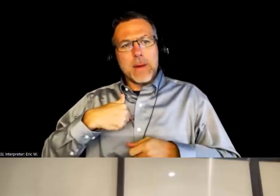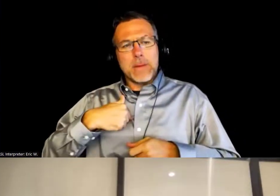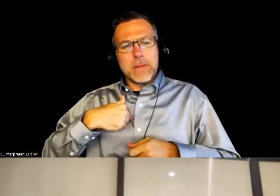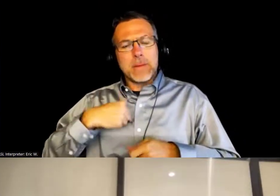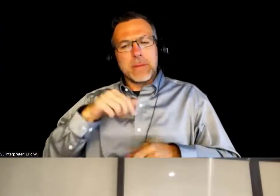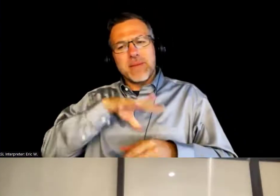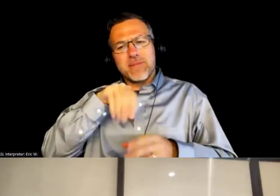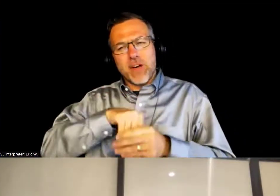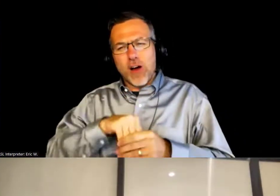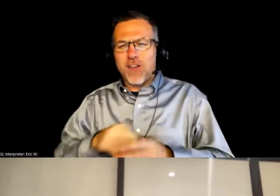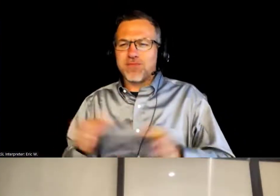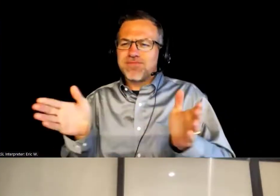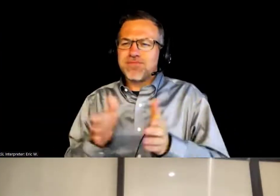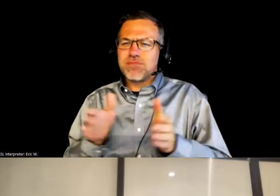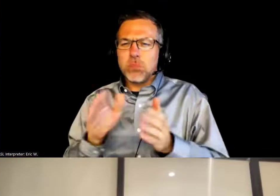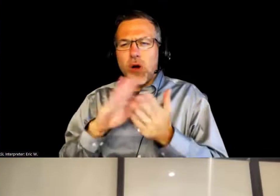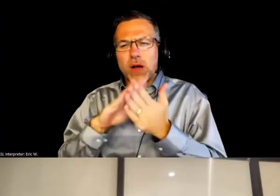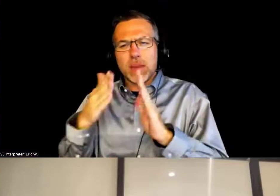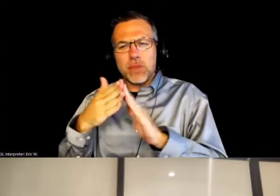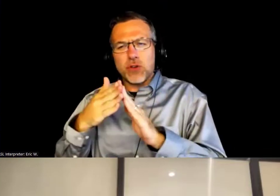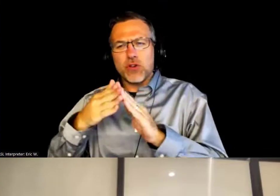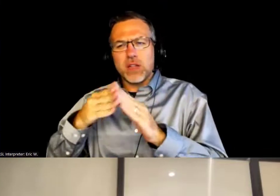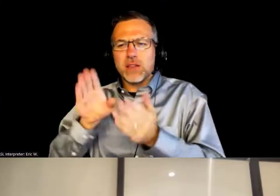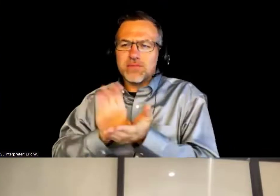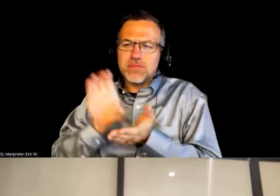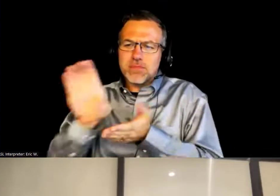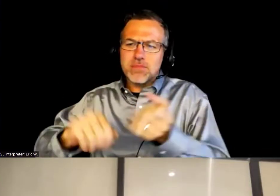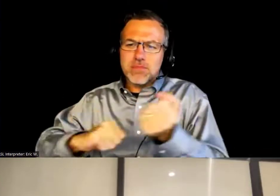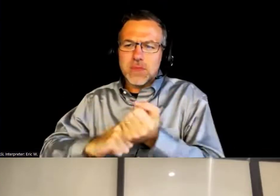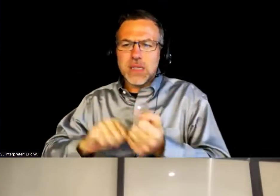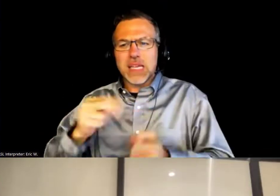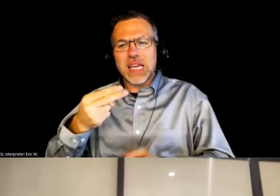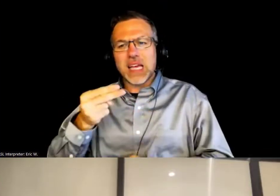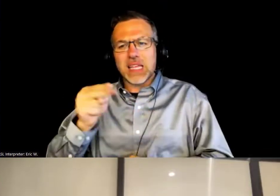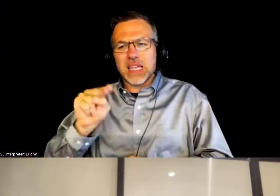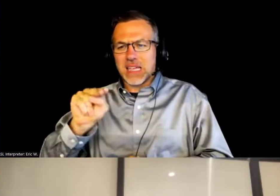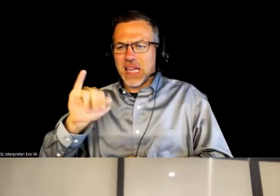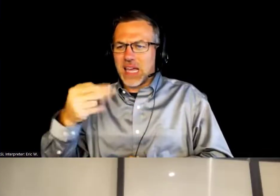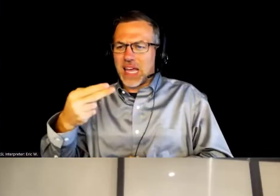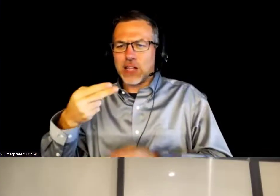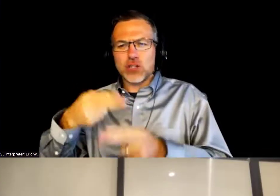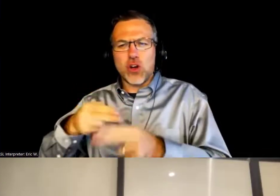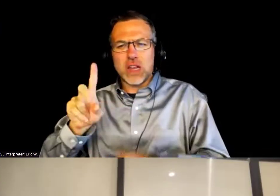that's funded by the NIH. It's the D-SPAN Program. Omar McCrimmon: Yeah! Ismail Ahmed: And there's nine cohorts now,